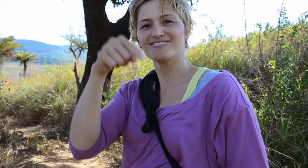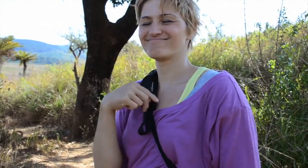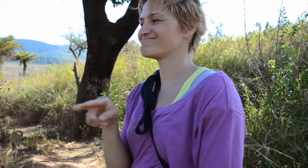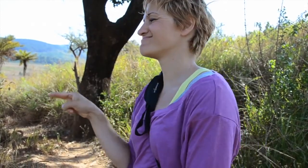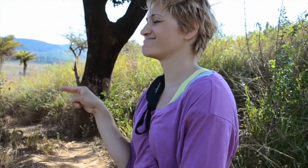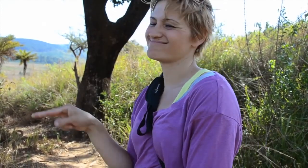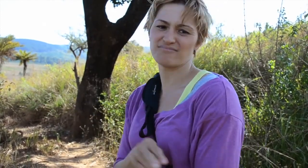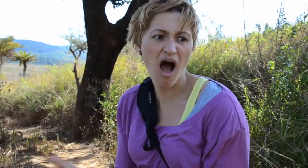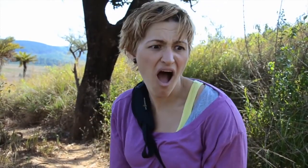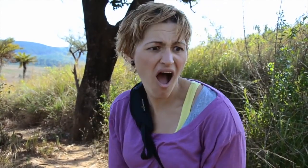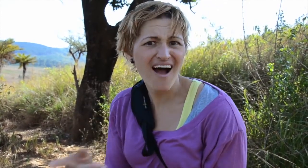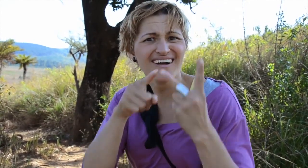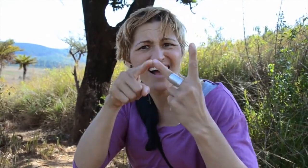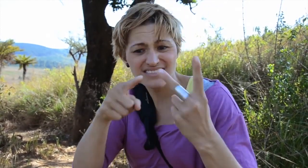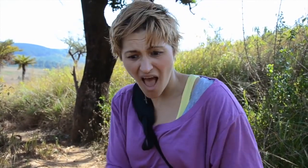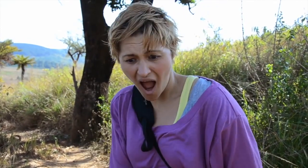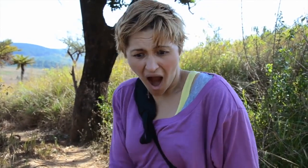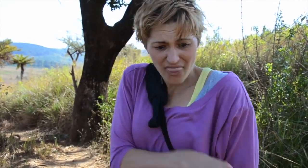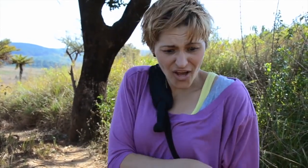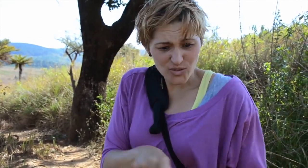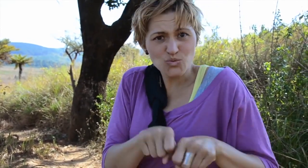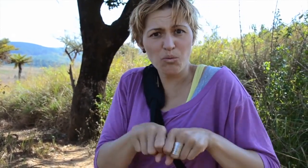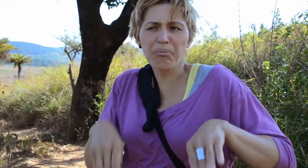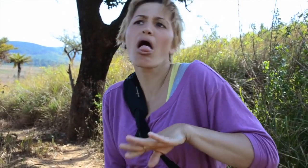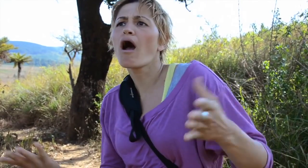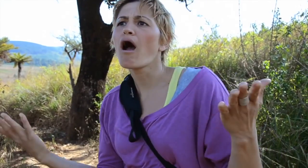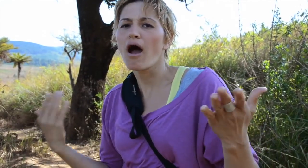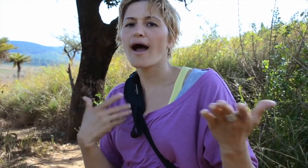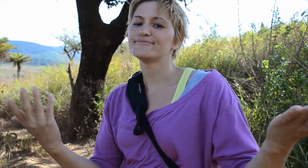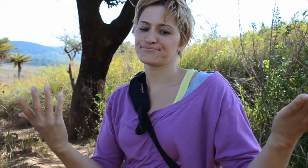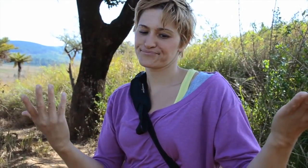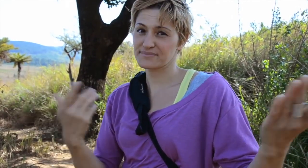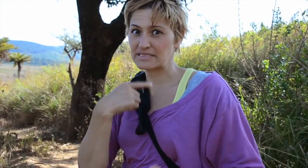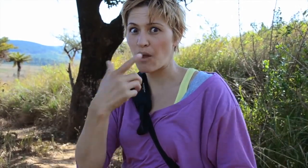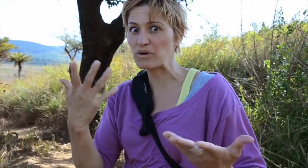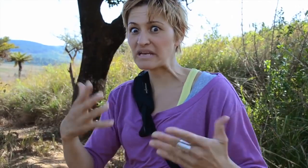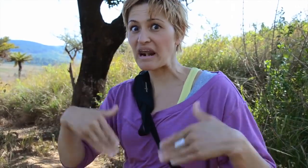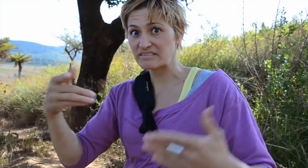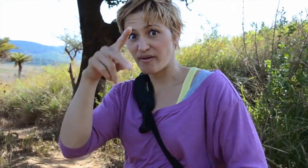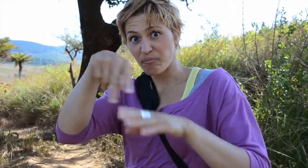Walking further along, I looked back and saw that Darren did get his other shoe wet and now both are wet.